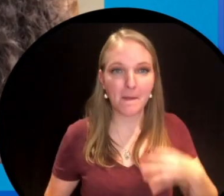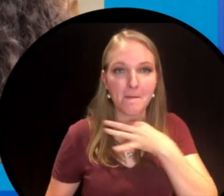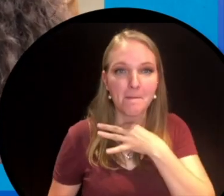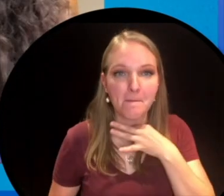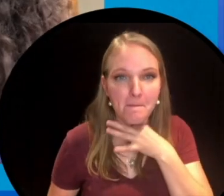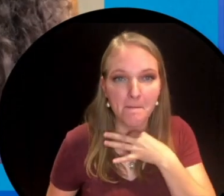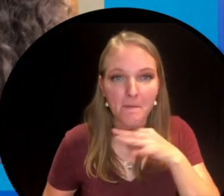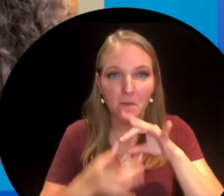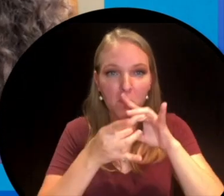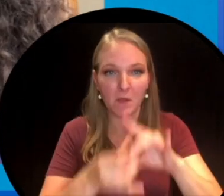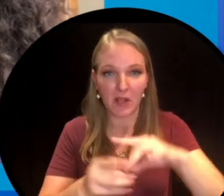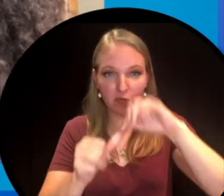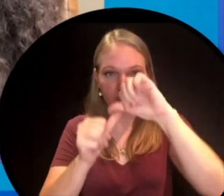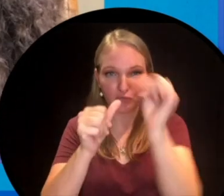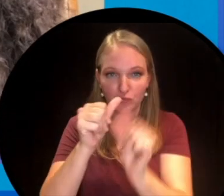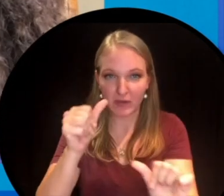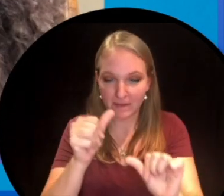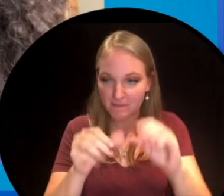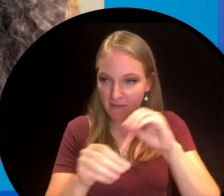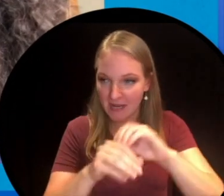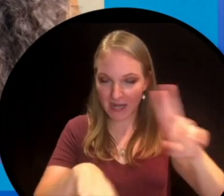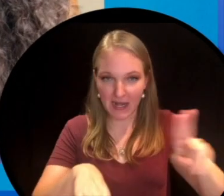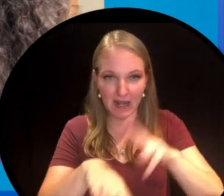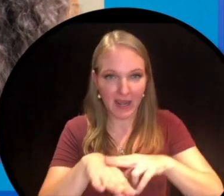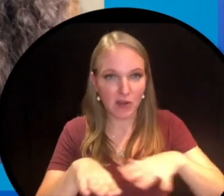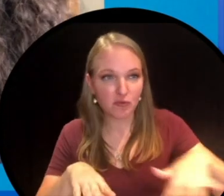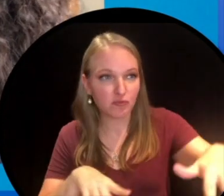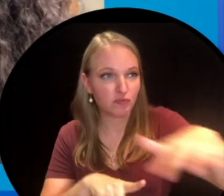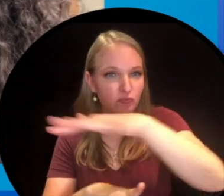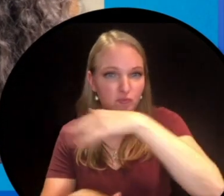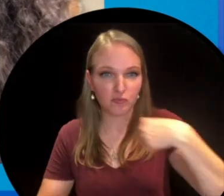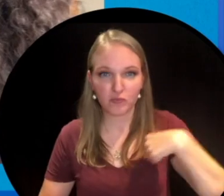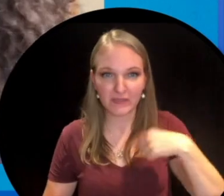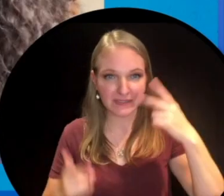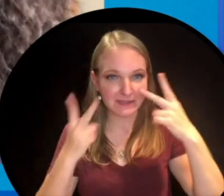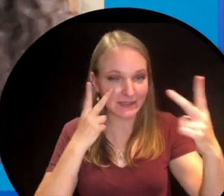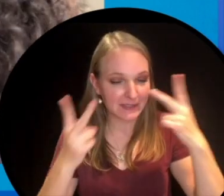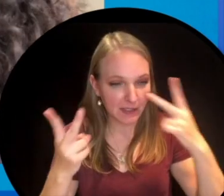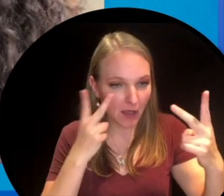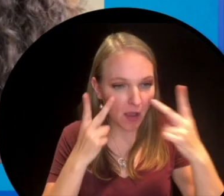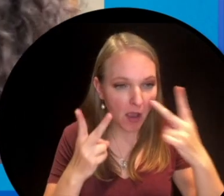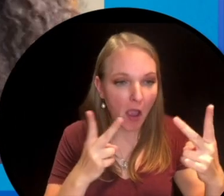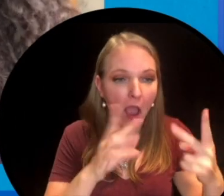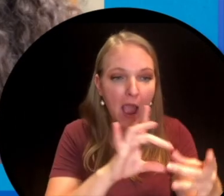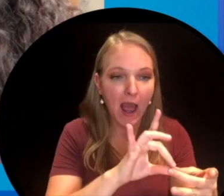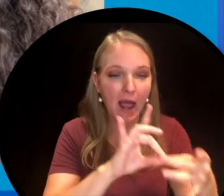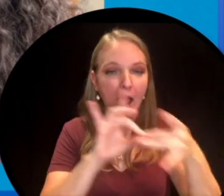and how human curiosity about the shapes that we see in the natural world all around us,